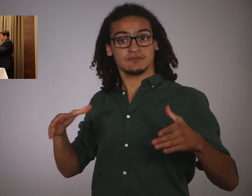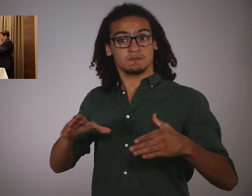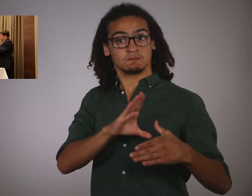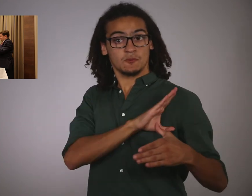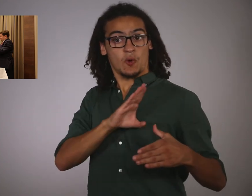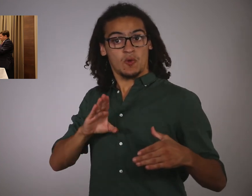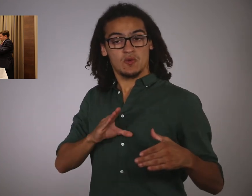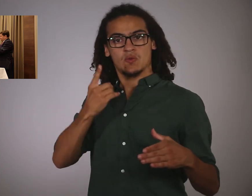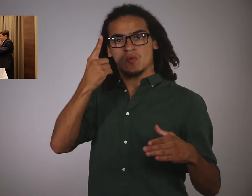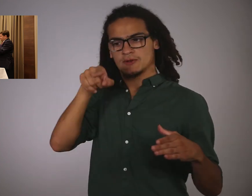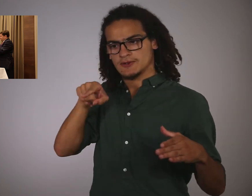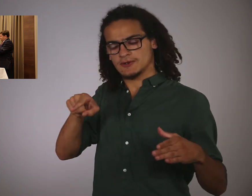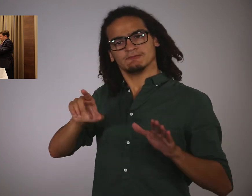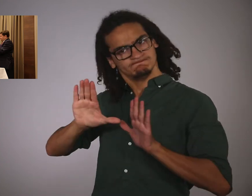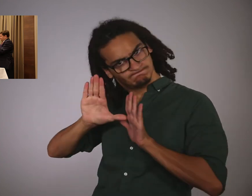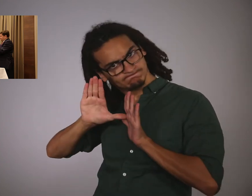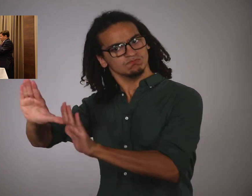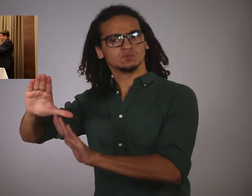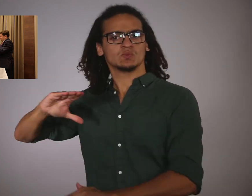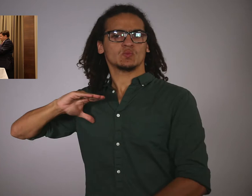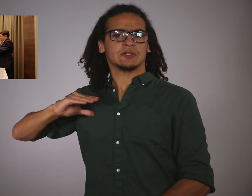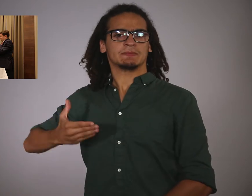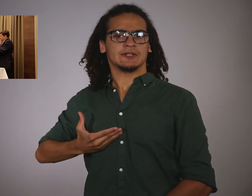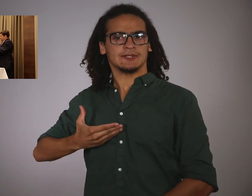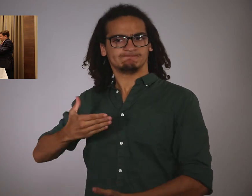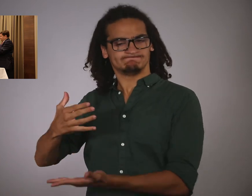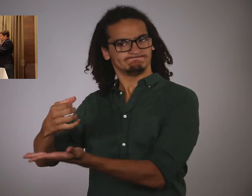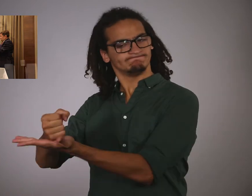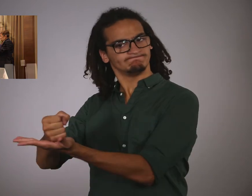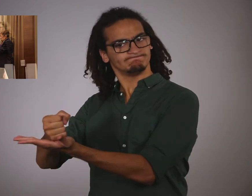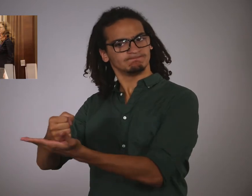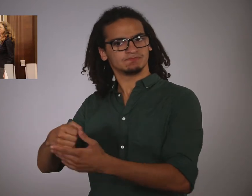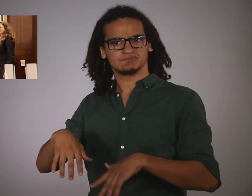the executive board reserved and filled only by women.